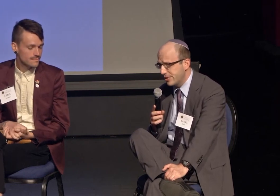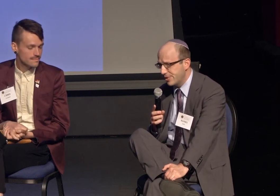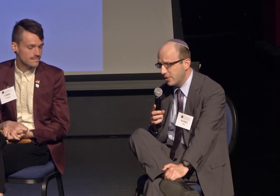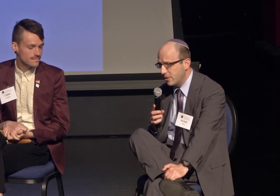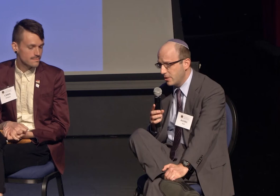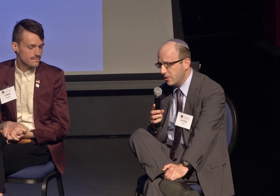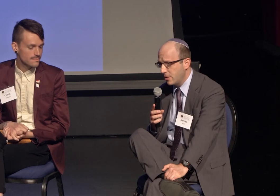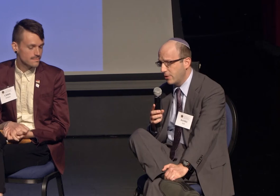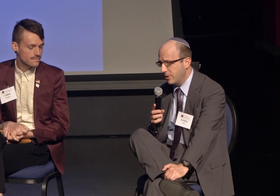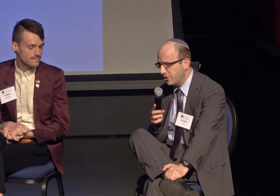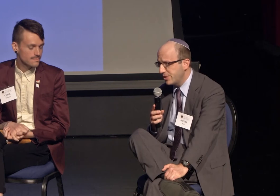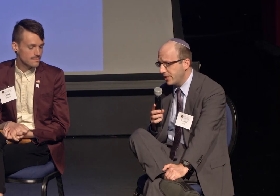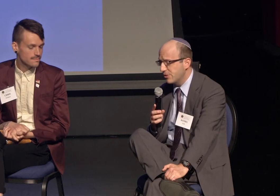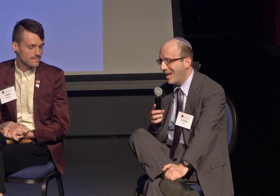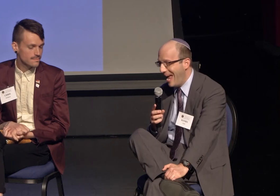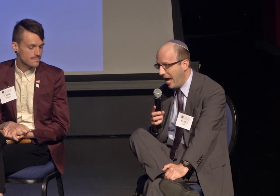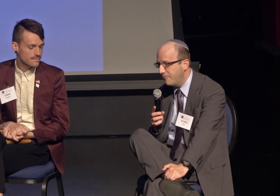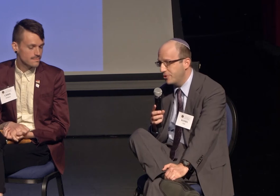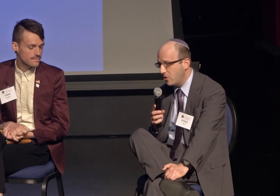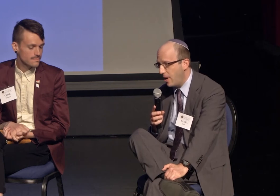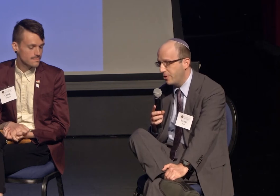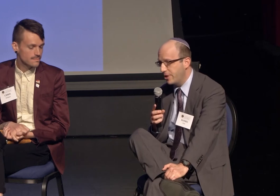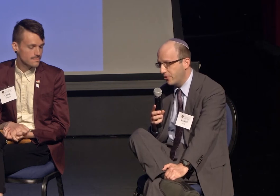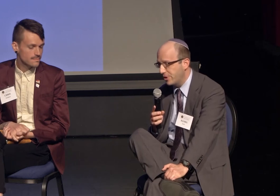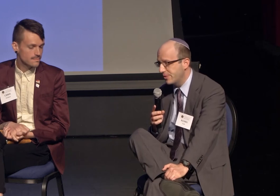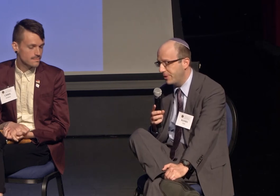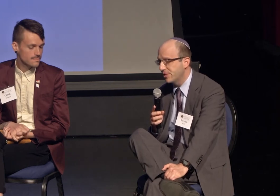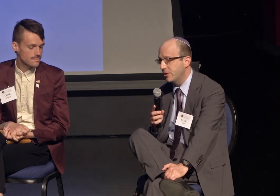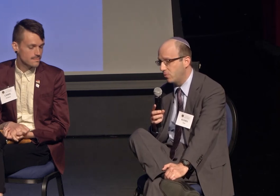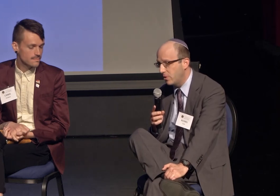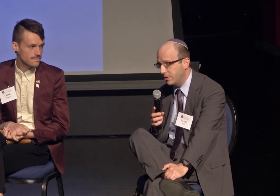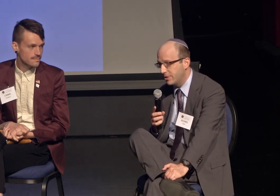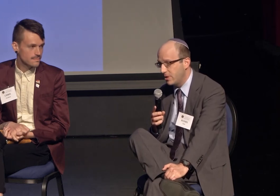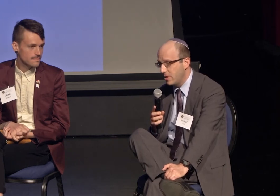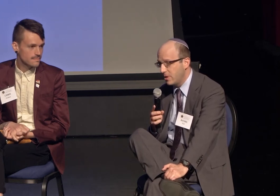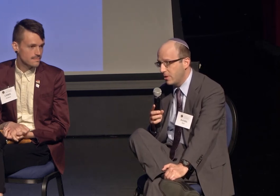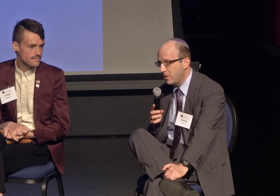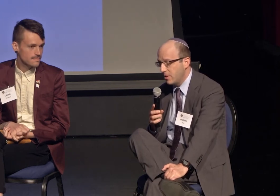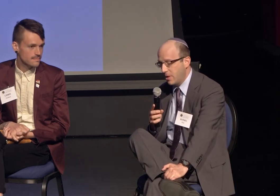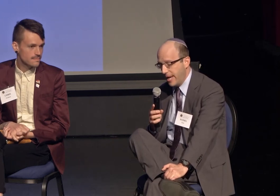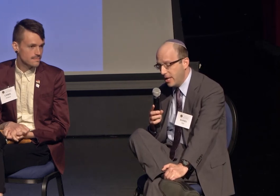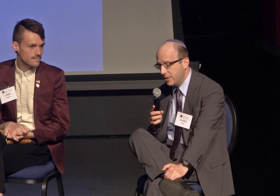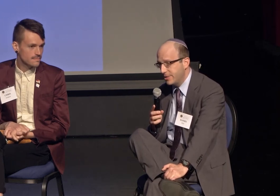Religious leaders have to go out and increase peace in the world.